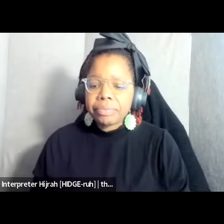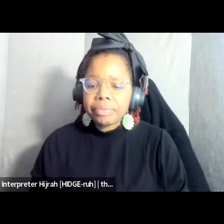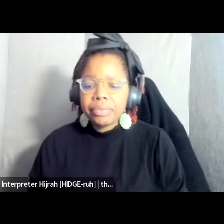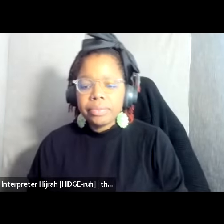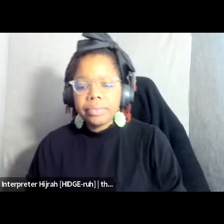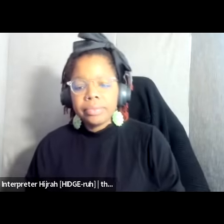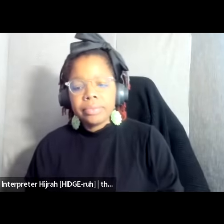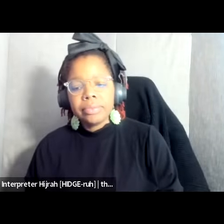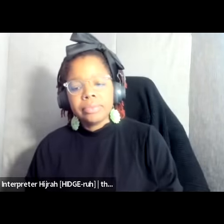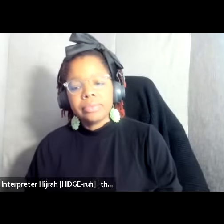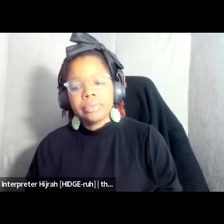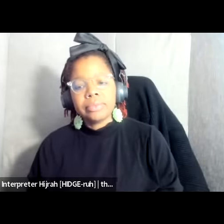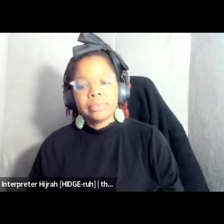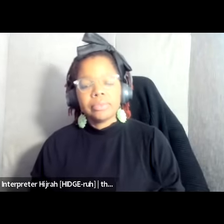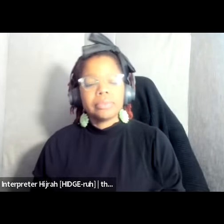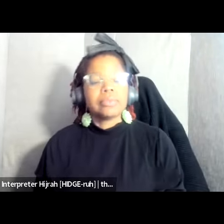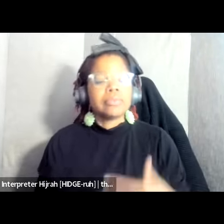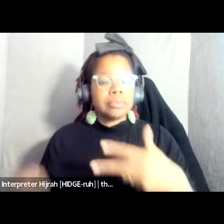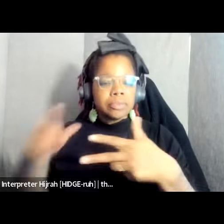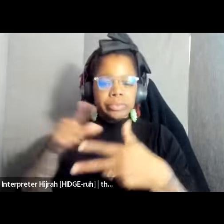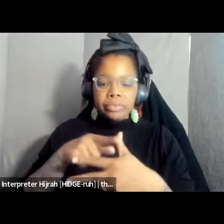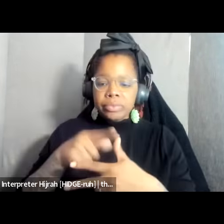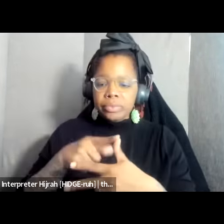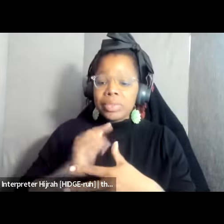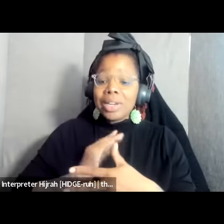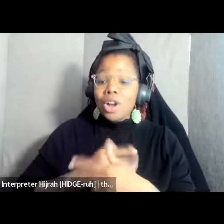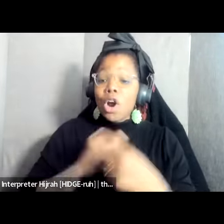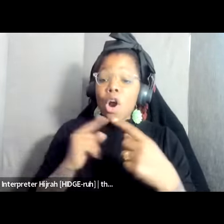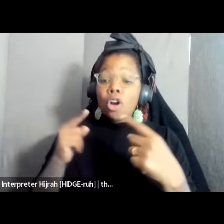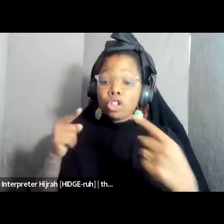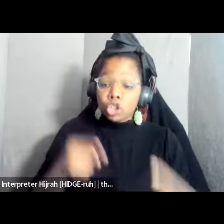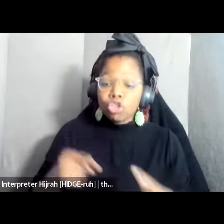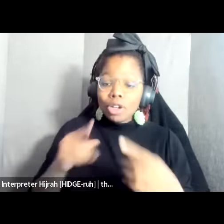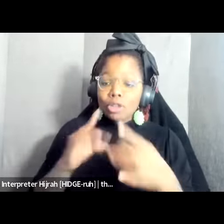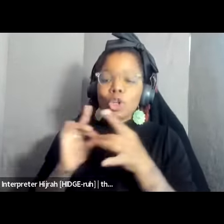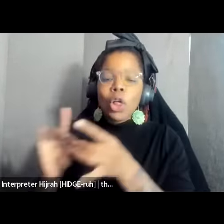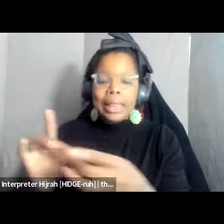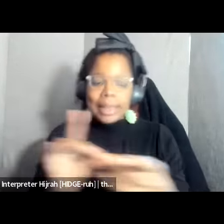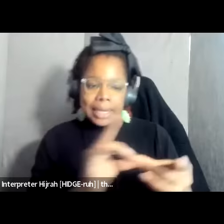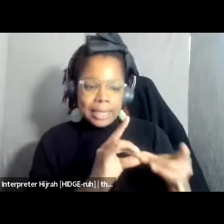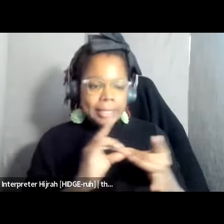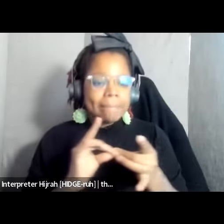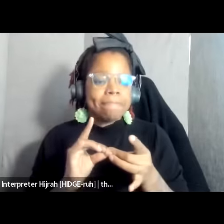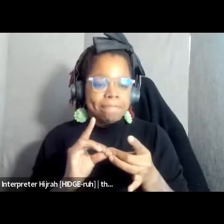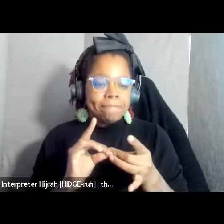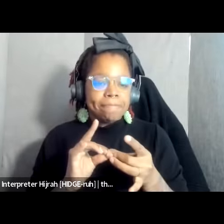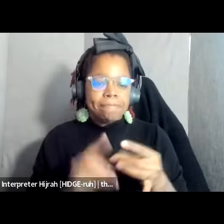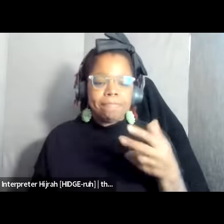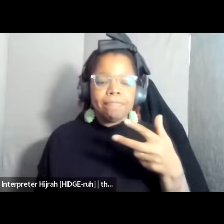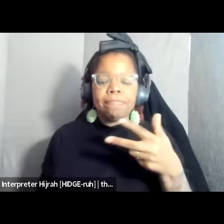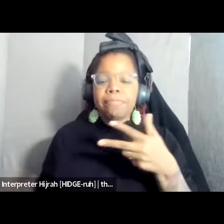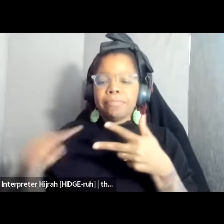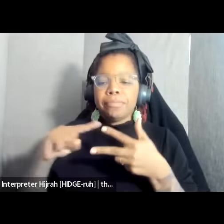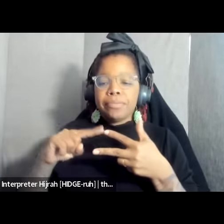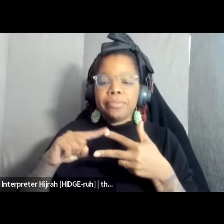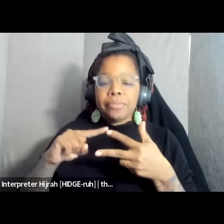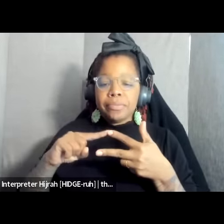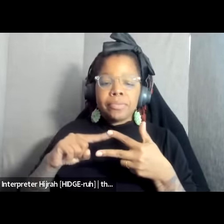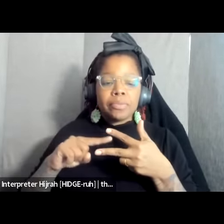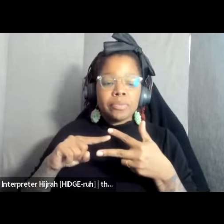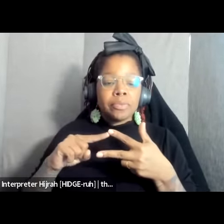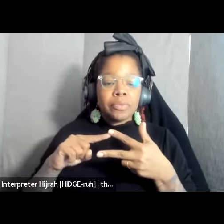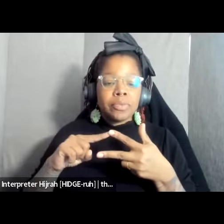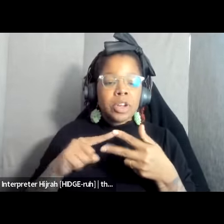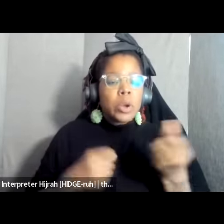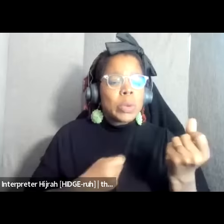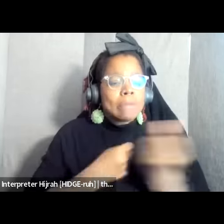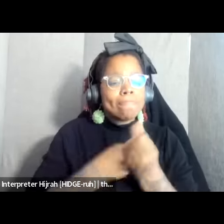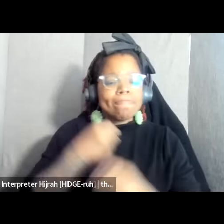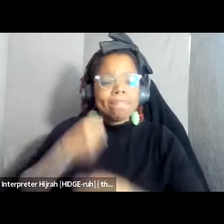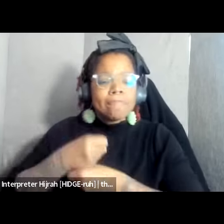one is that we see that our struggles are linked two we really squat up for each other and three we